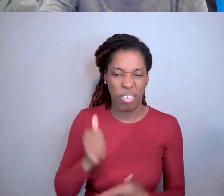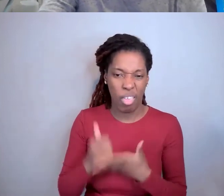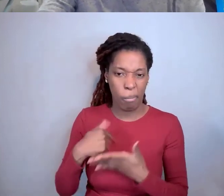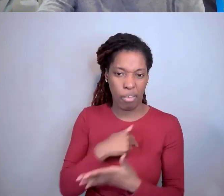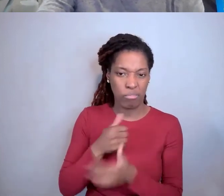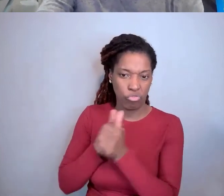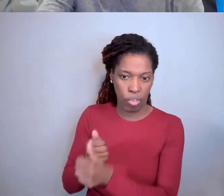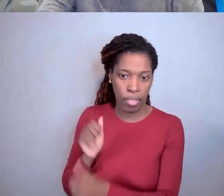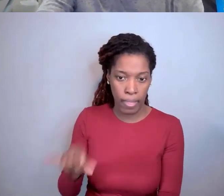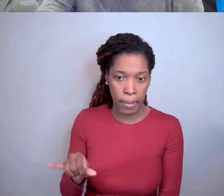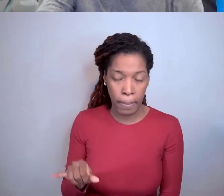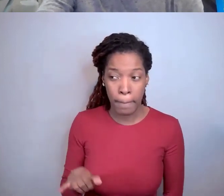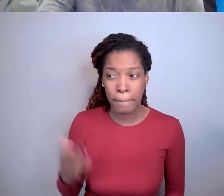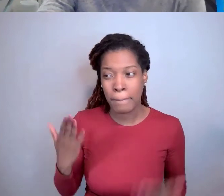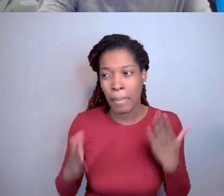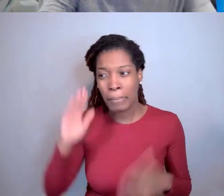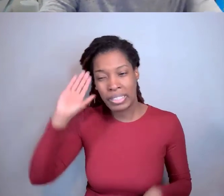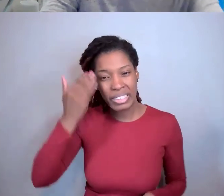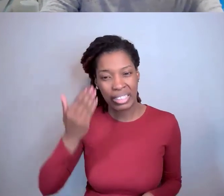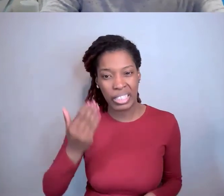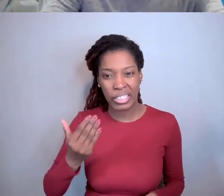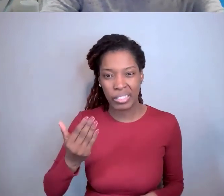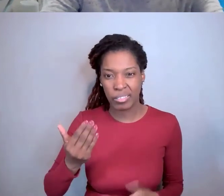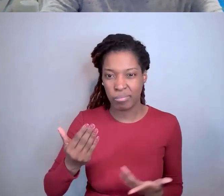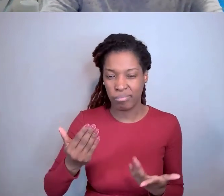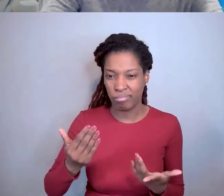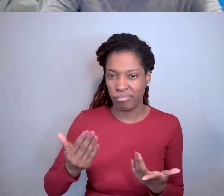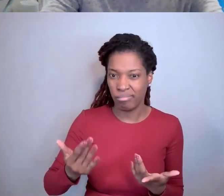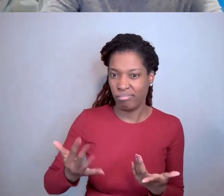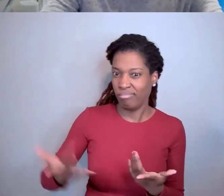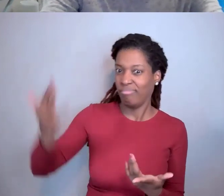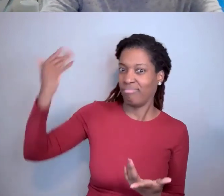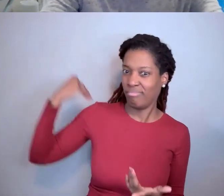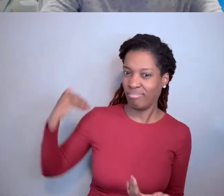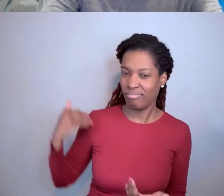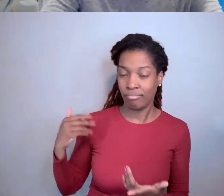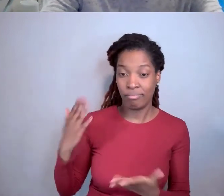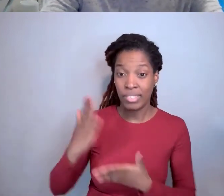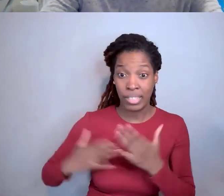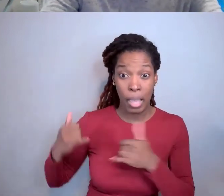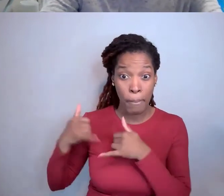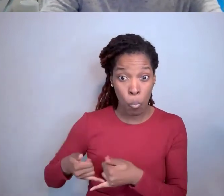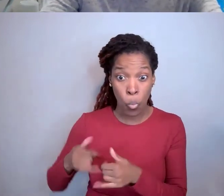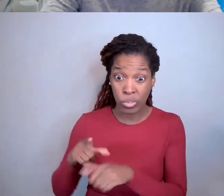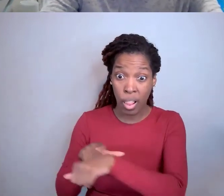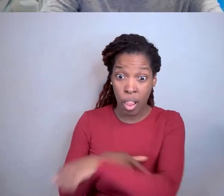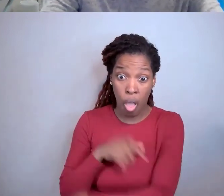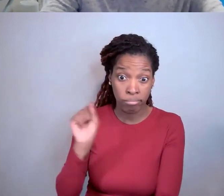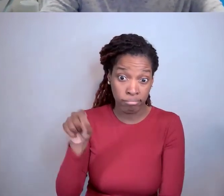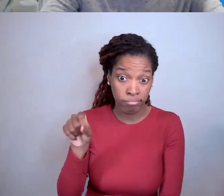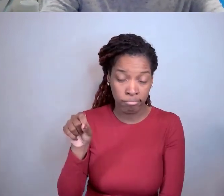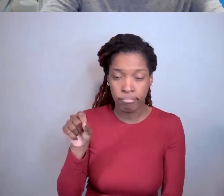So it may seem like it goes a long ... some awards are long but you're right, some of the activity and patent activity